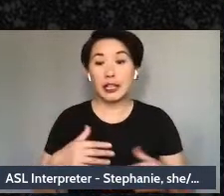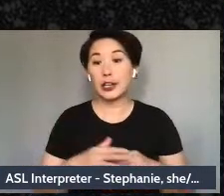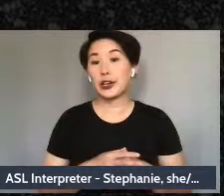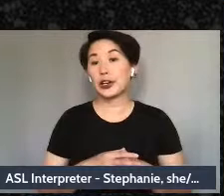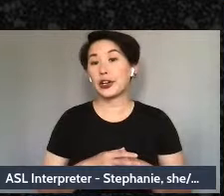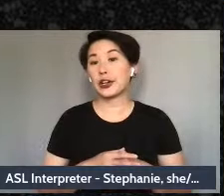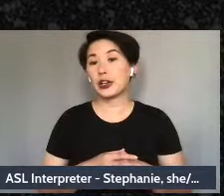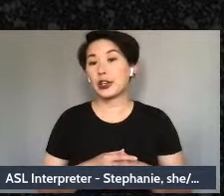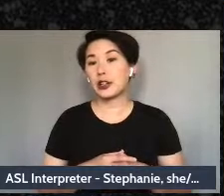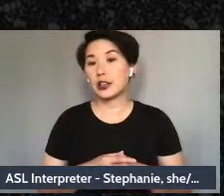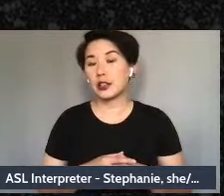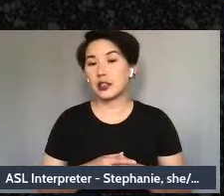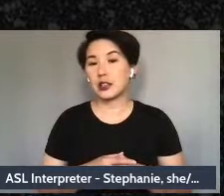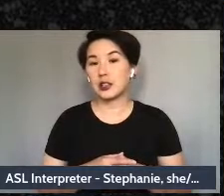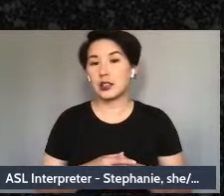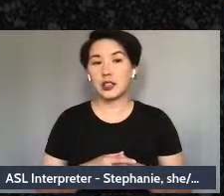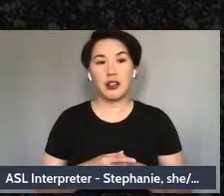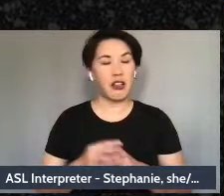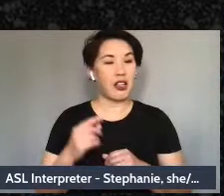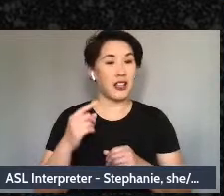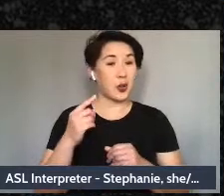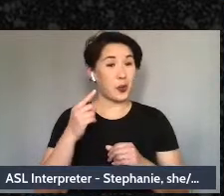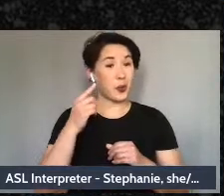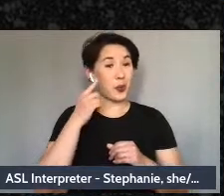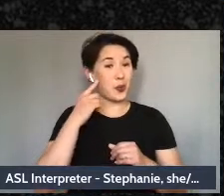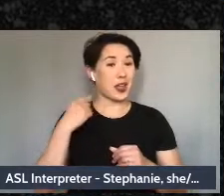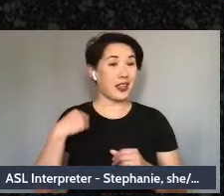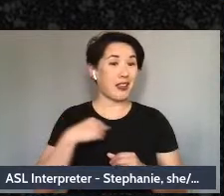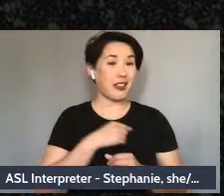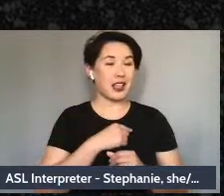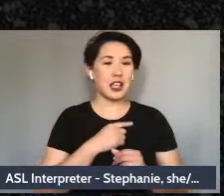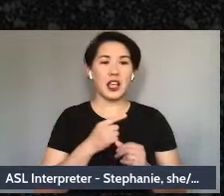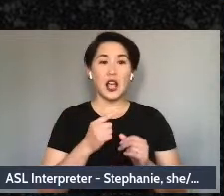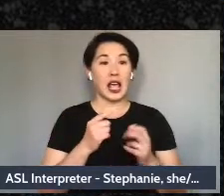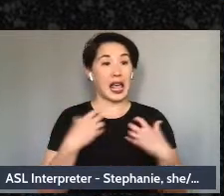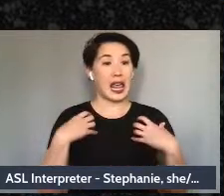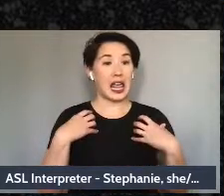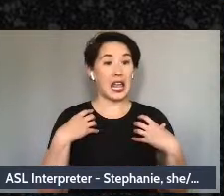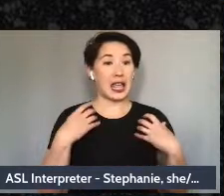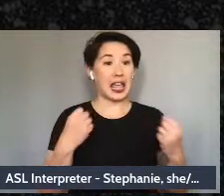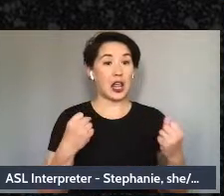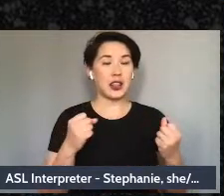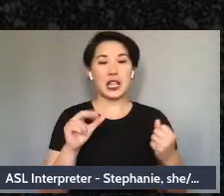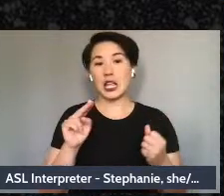Believe that there are limited number of ways of being healthy or normal or acceptable,